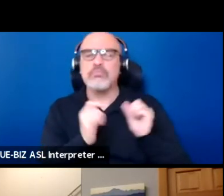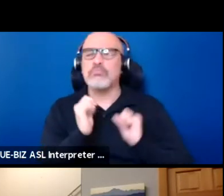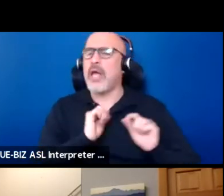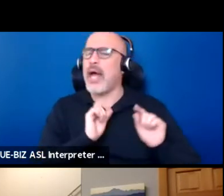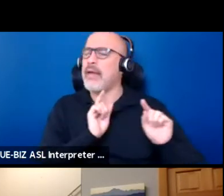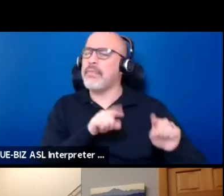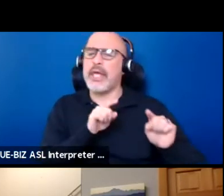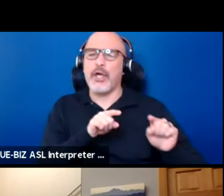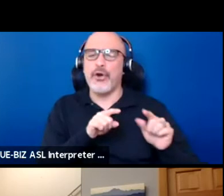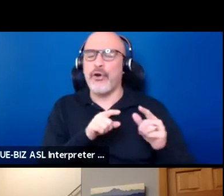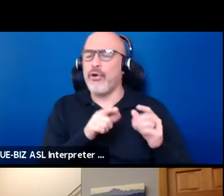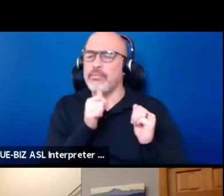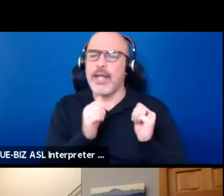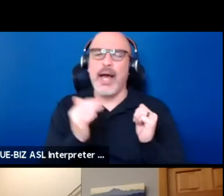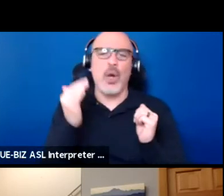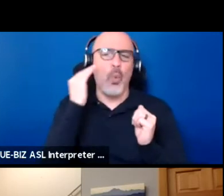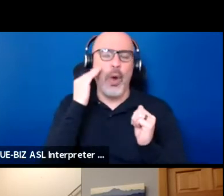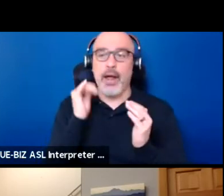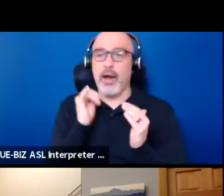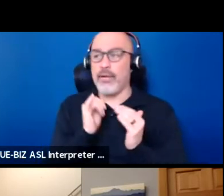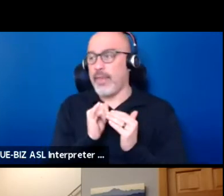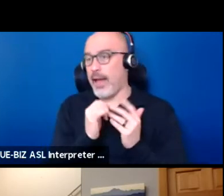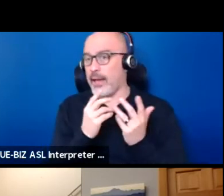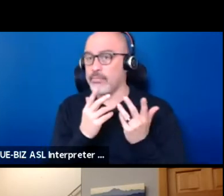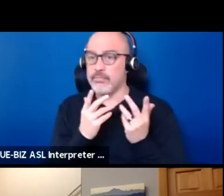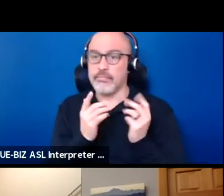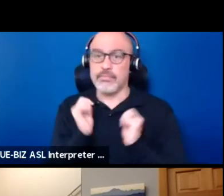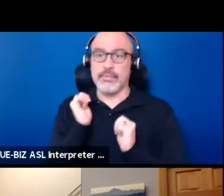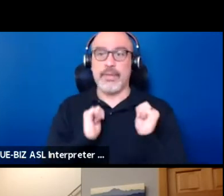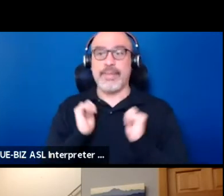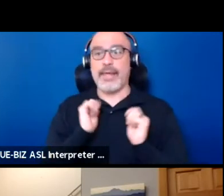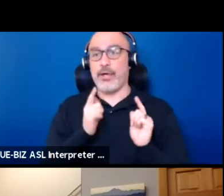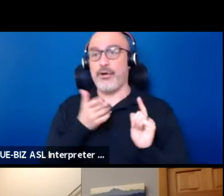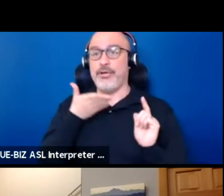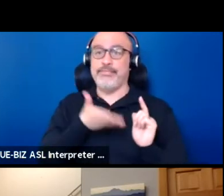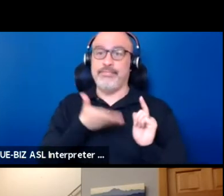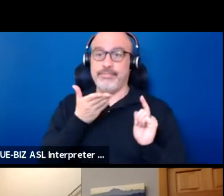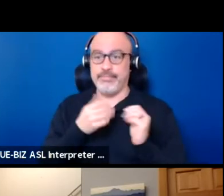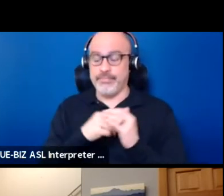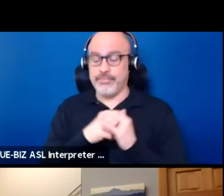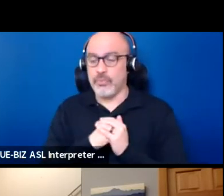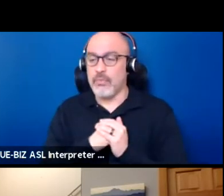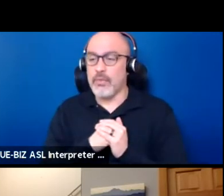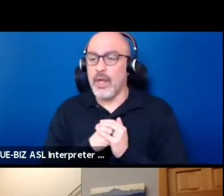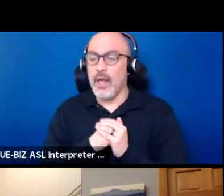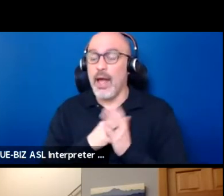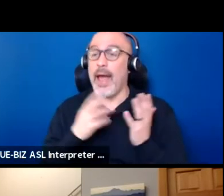really being aware that such a thing as theater existed. And yet I come